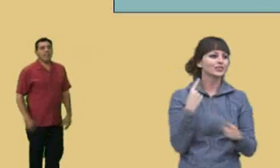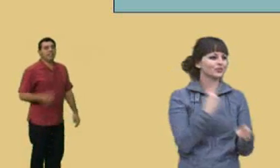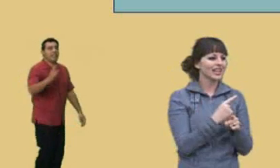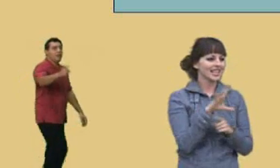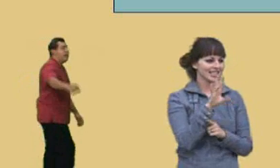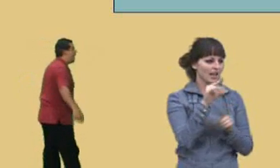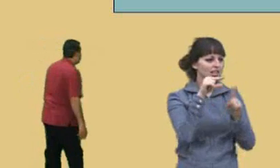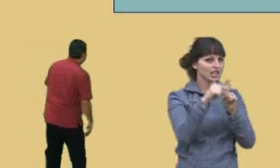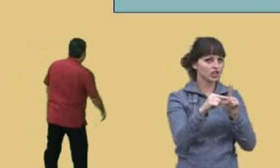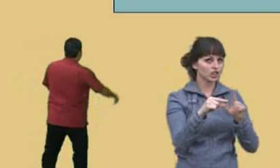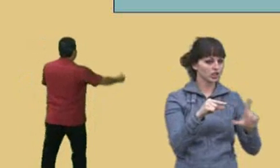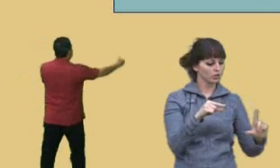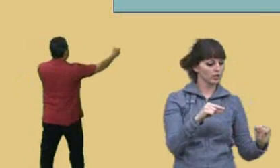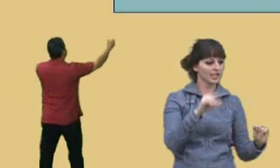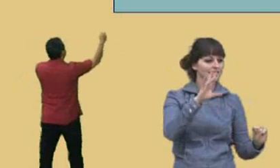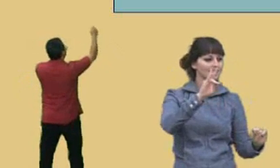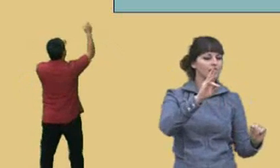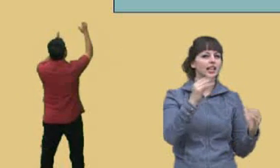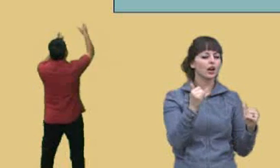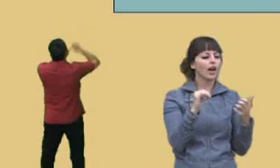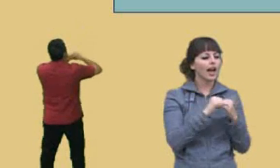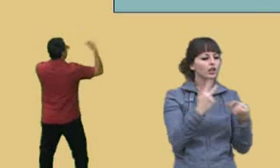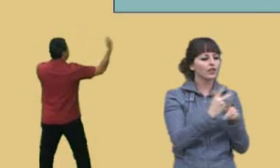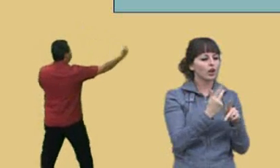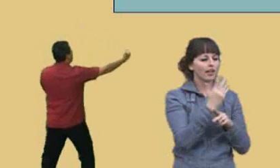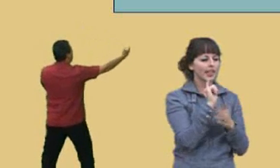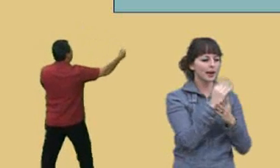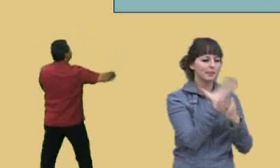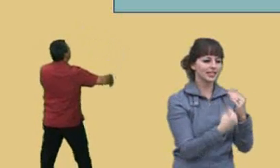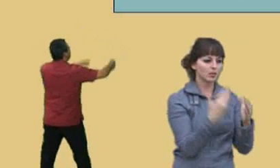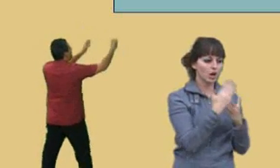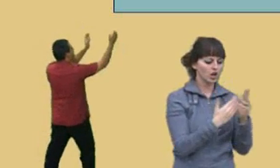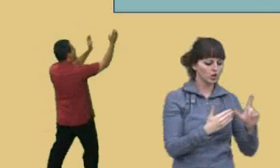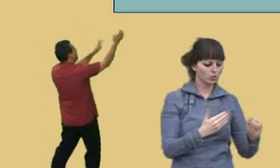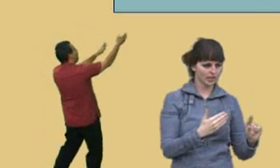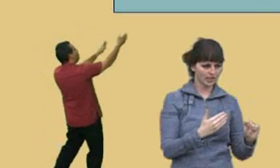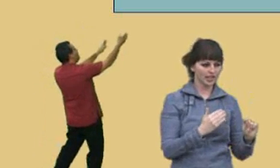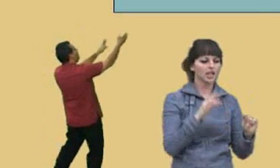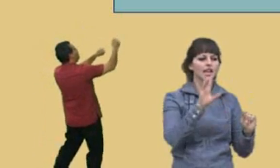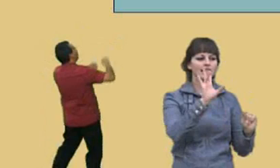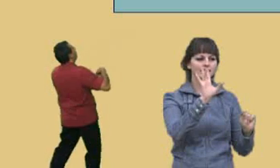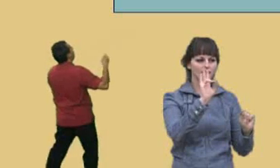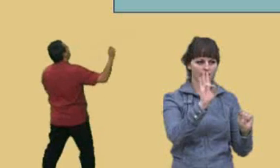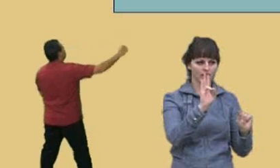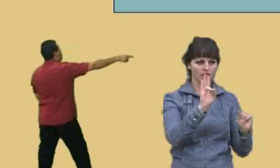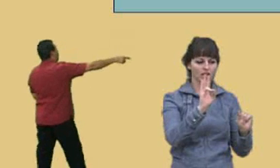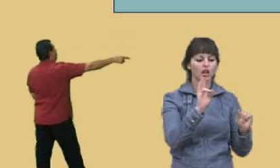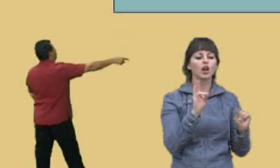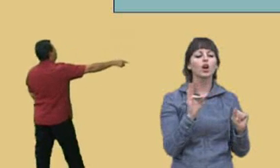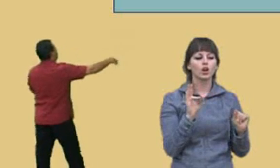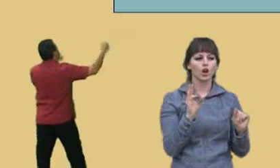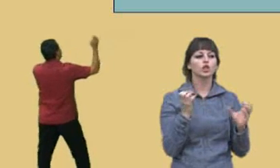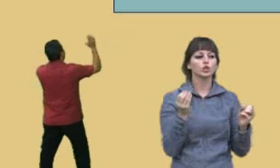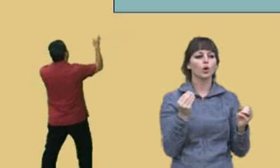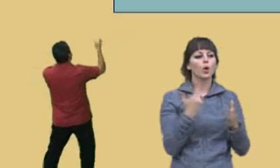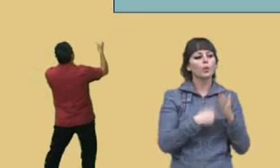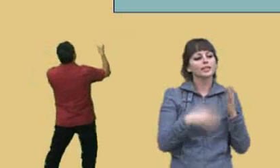Now, how do we find that missing length? This is 20, that's 7 over there, Charlie, so, what's the missing length, Charlie?